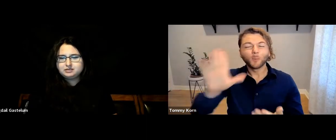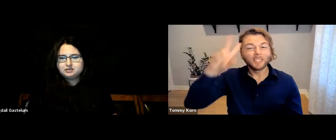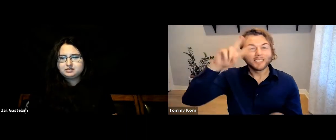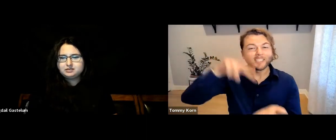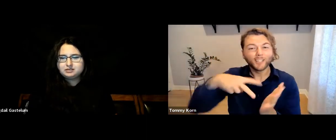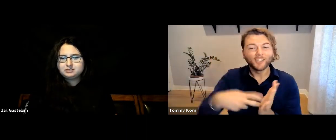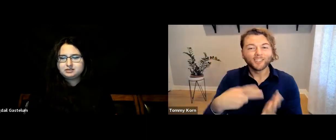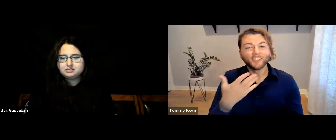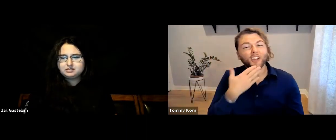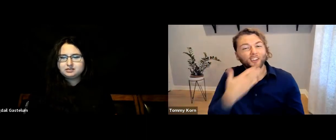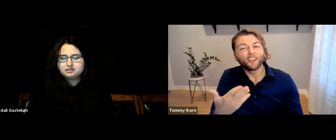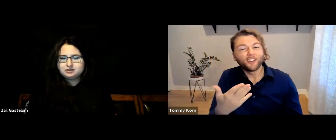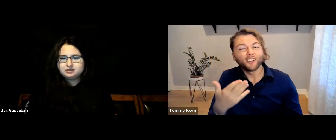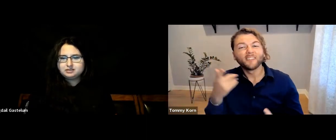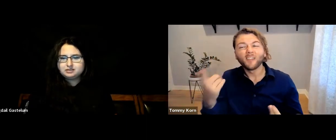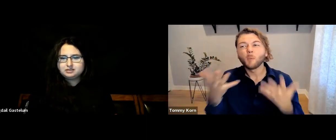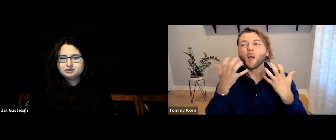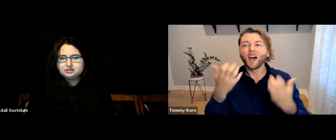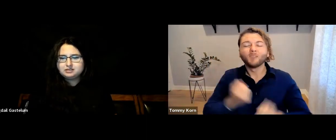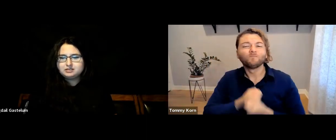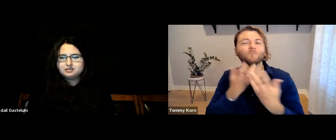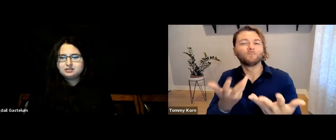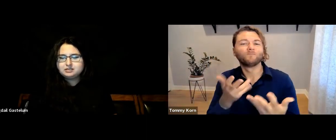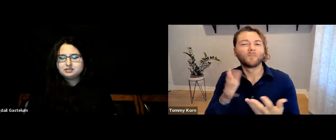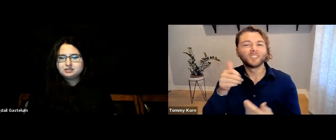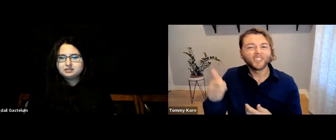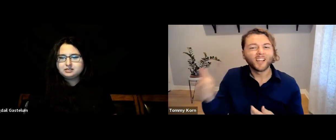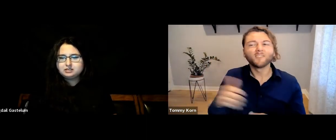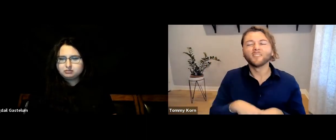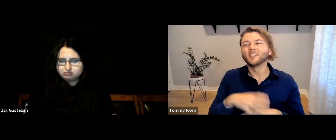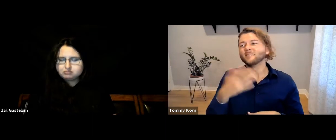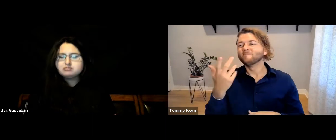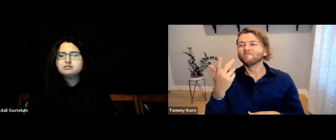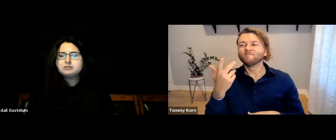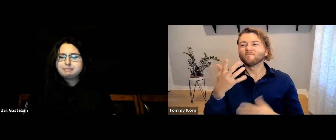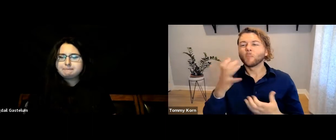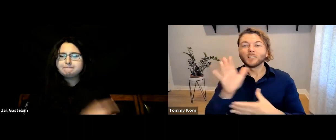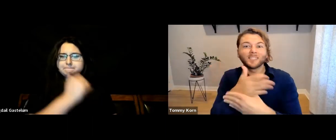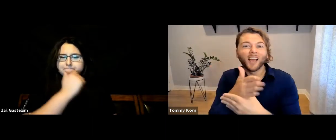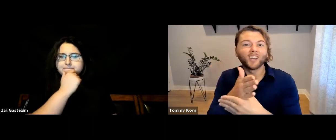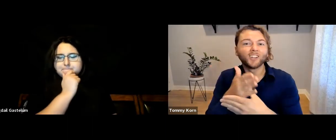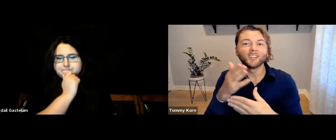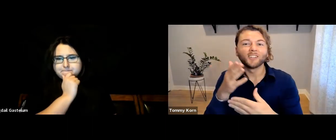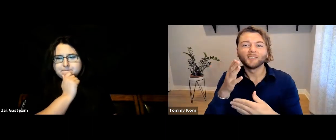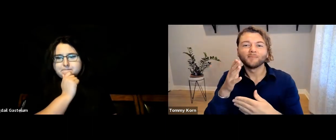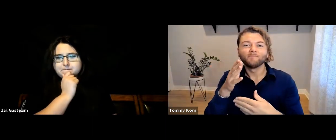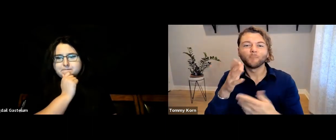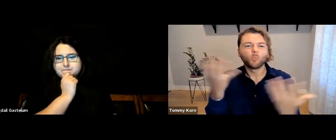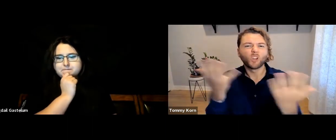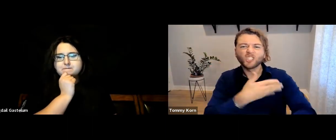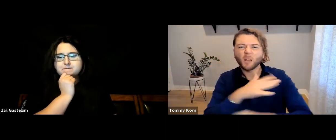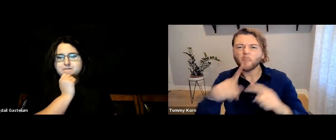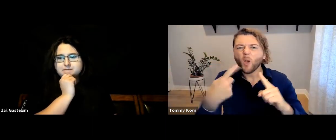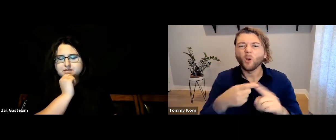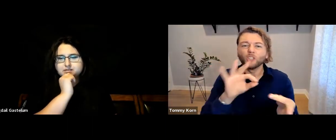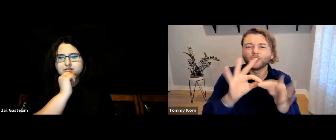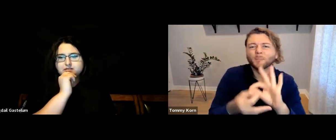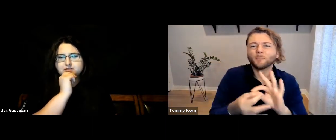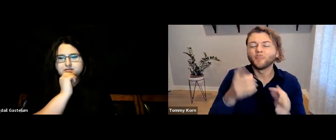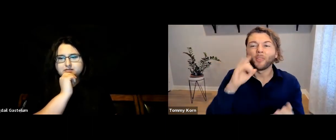do have good intentions. They want to express themselves and share the song’s meaning and lyrics.